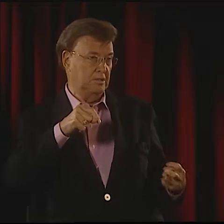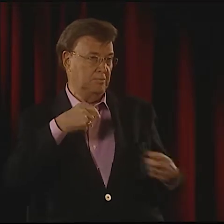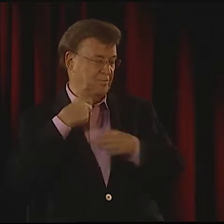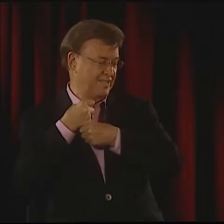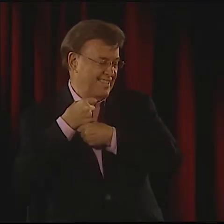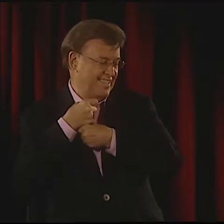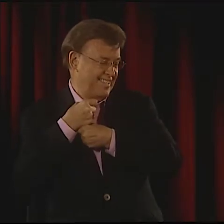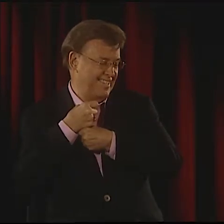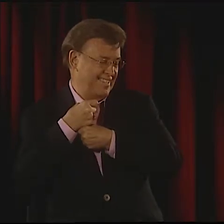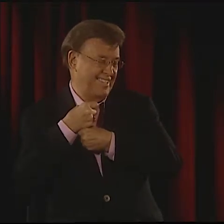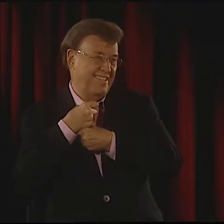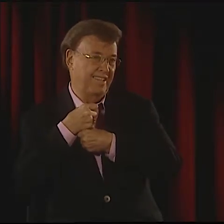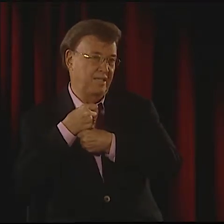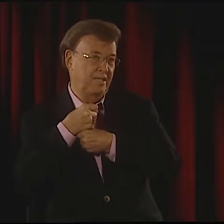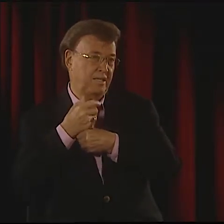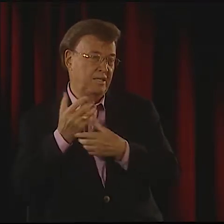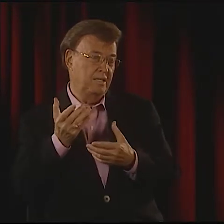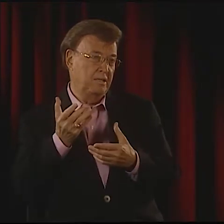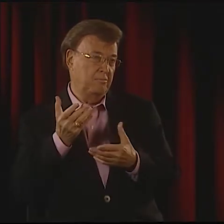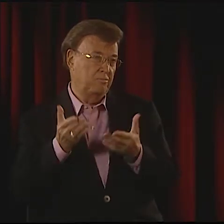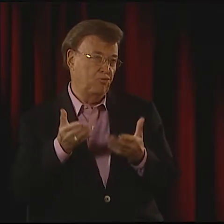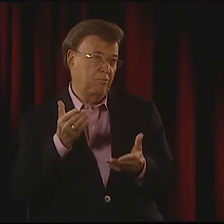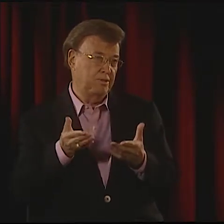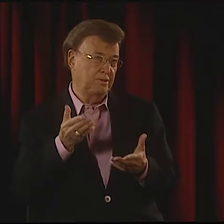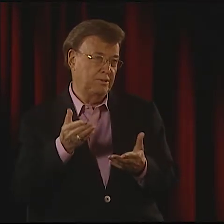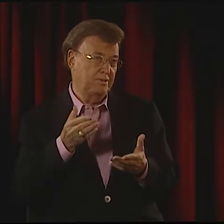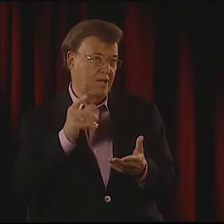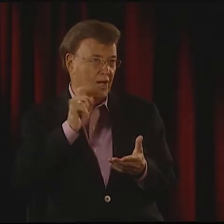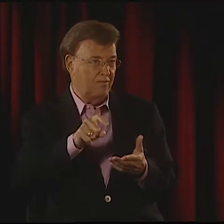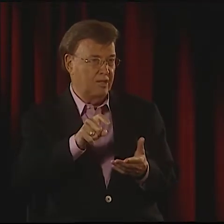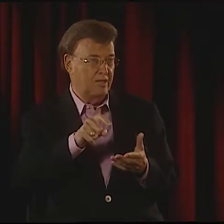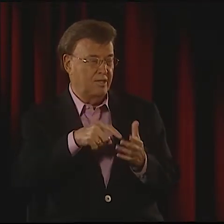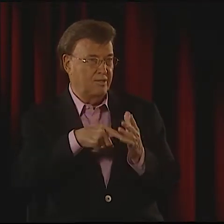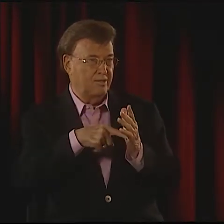AT YOUR HAND, YOU'RE SHOWING THE TIGER IS BELOW YOU.